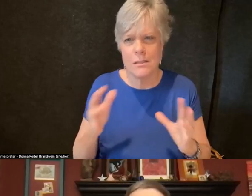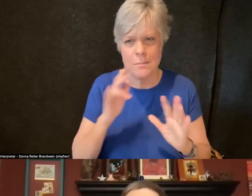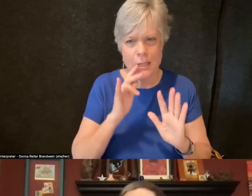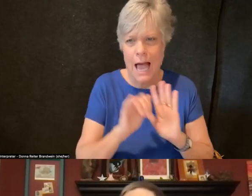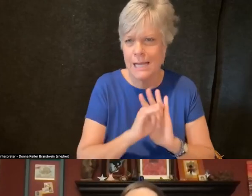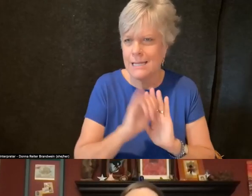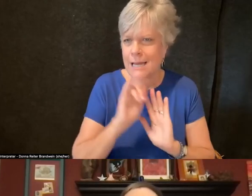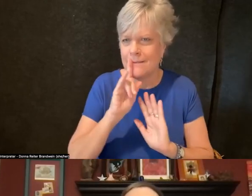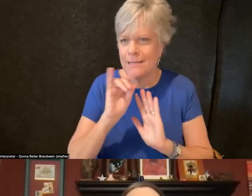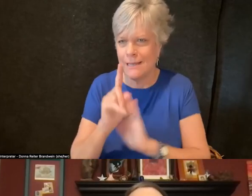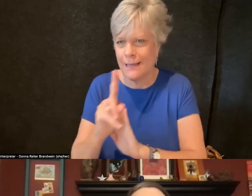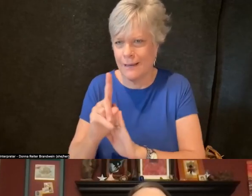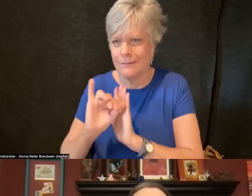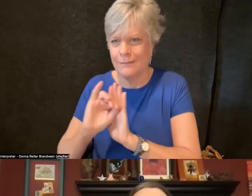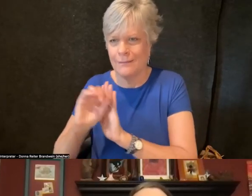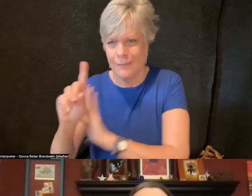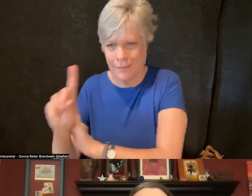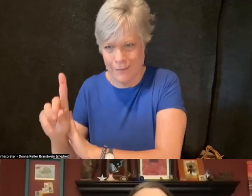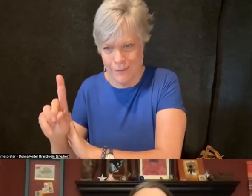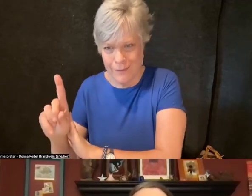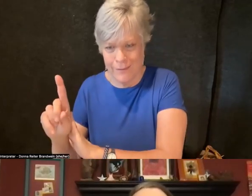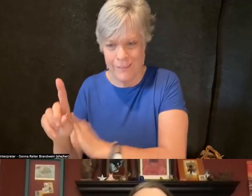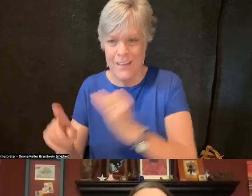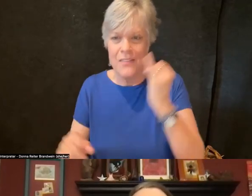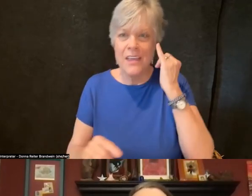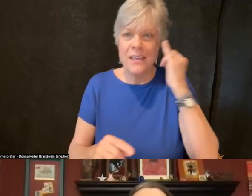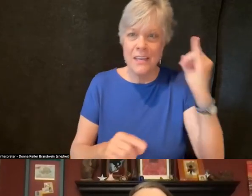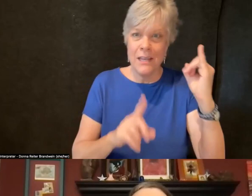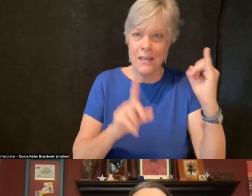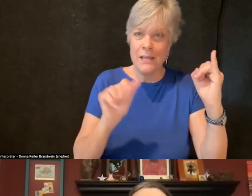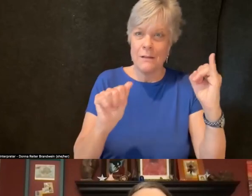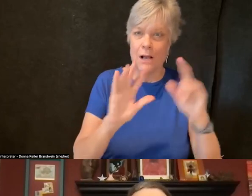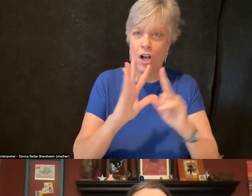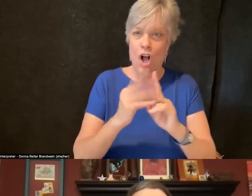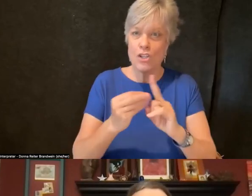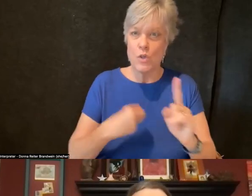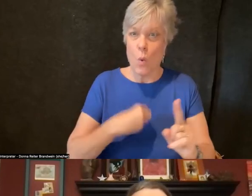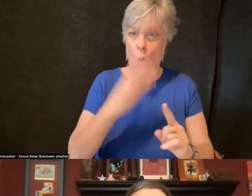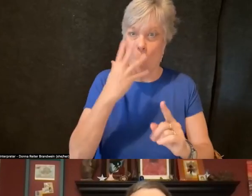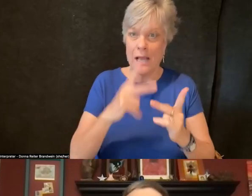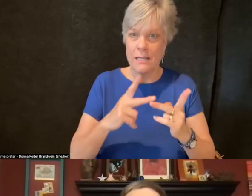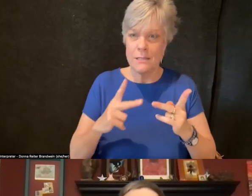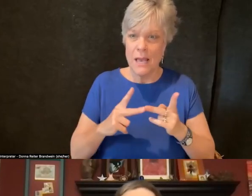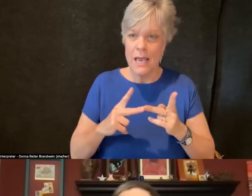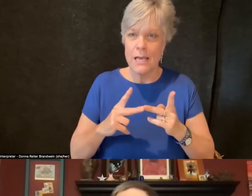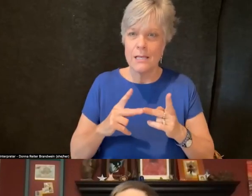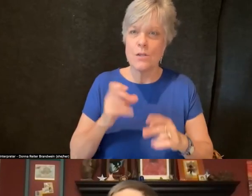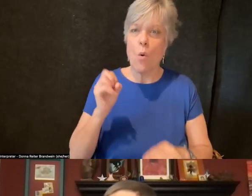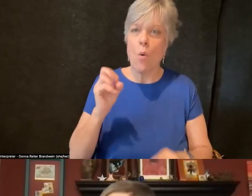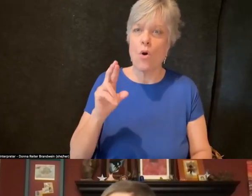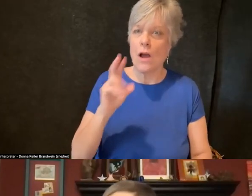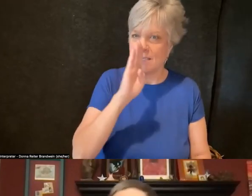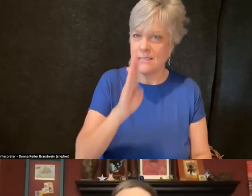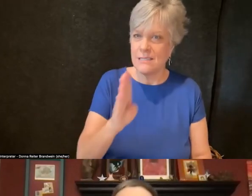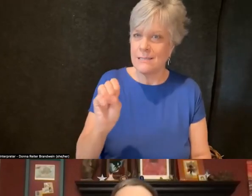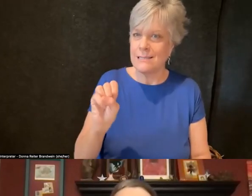So the idea that a Disability Cultural Center is a white space or a cis space or a masculine-ist space